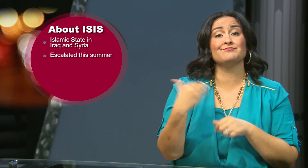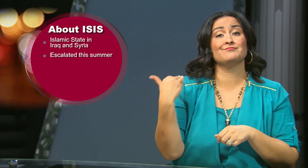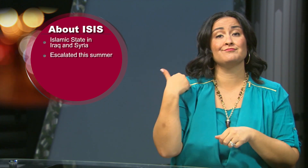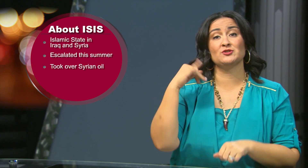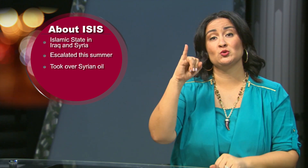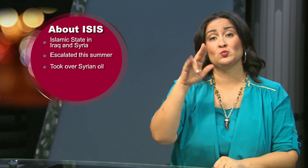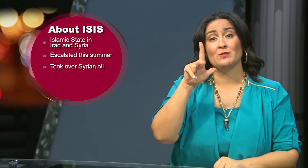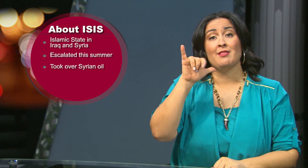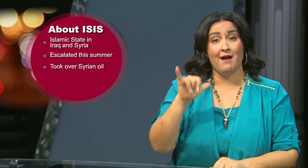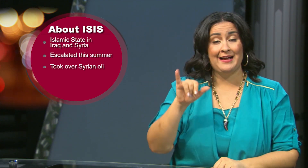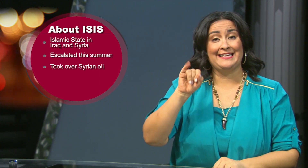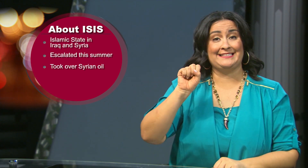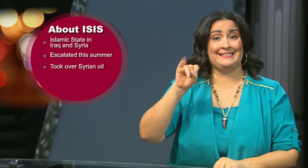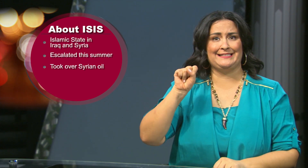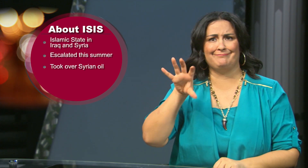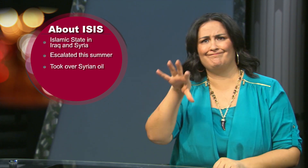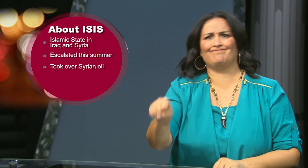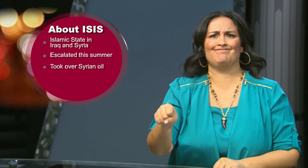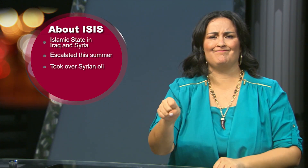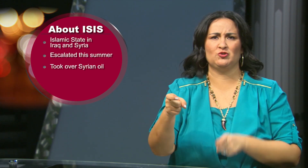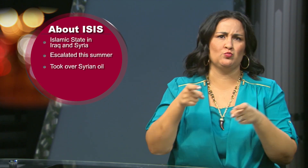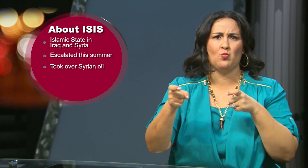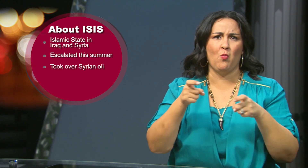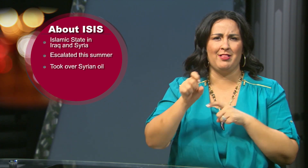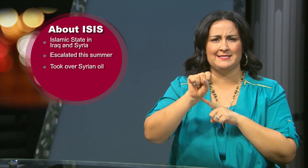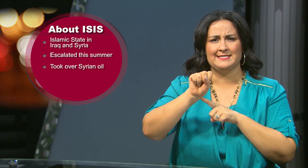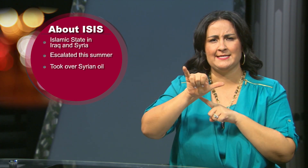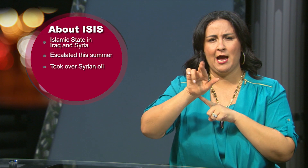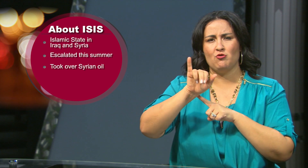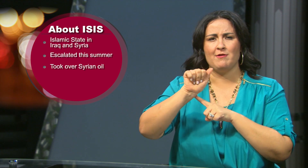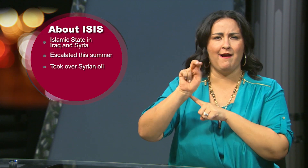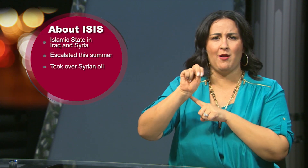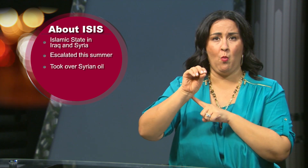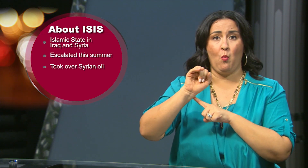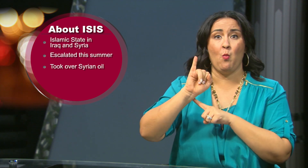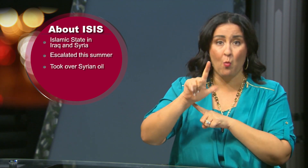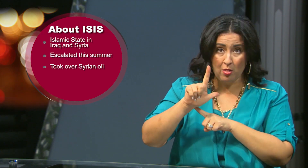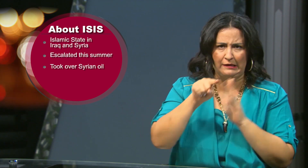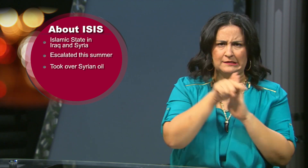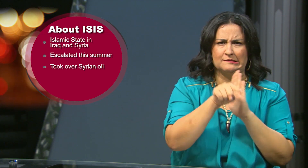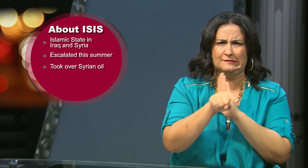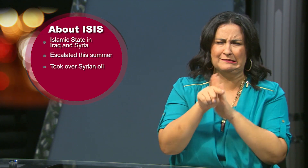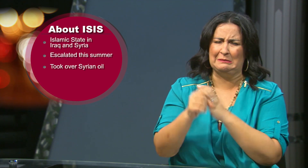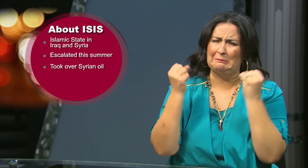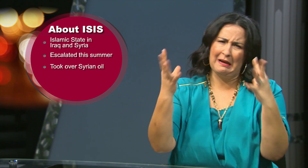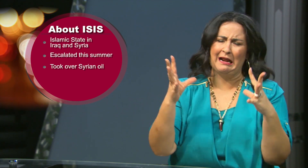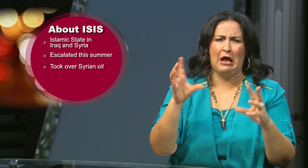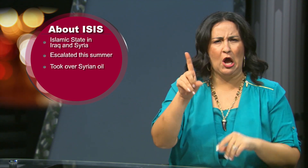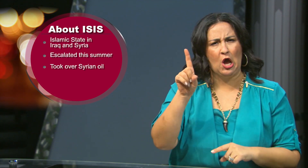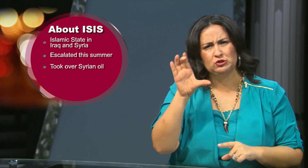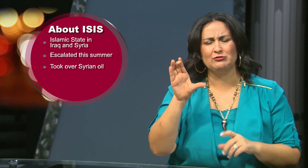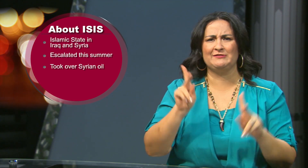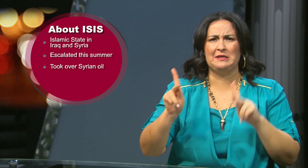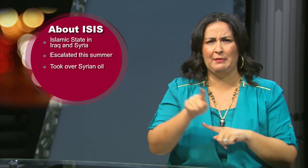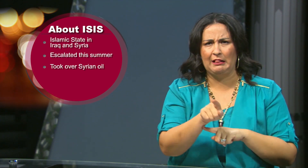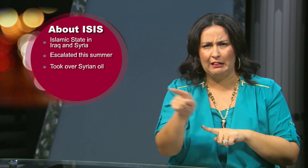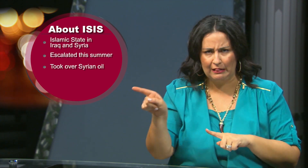In July ISIS took control of Syrian oil and has killed hundreds of people since.